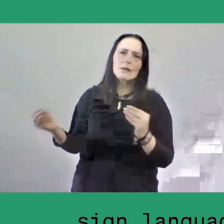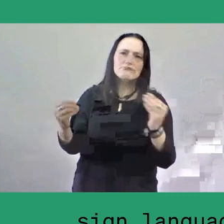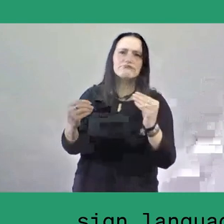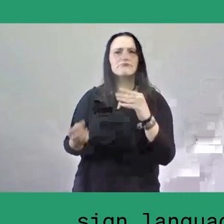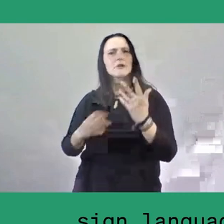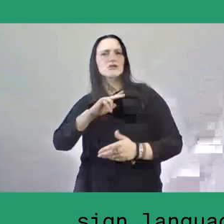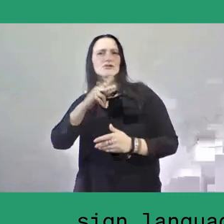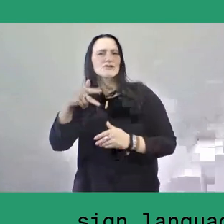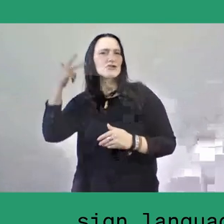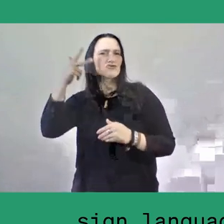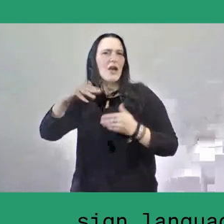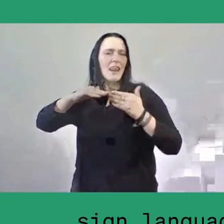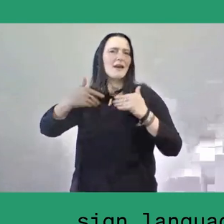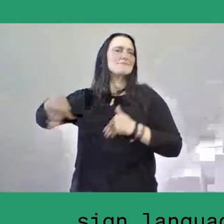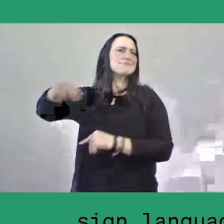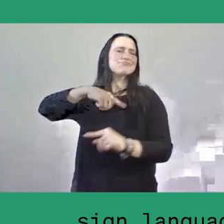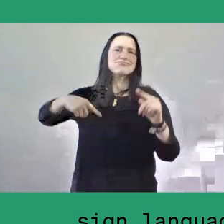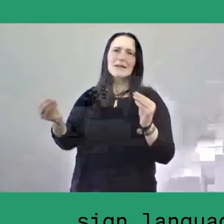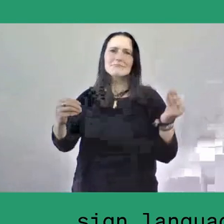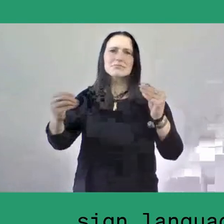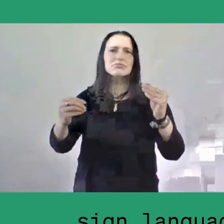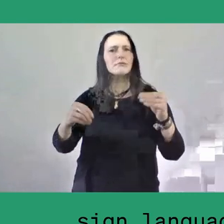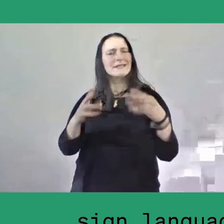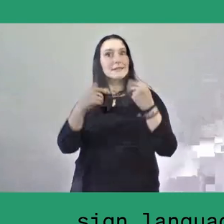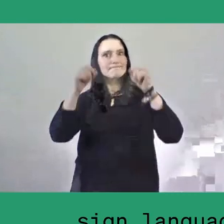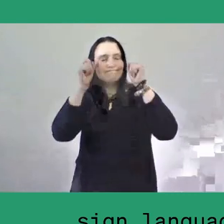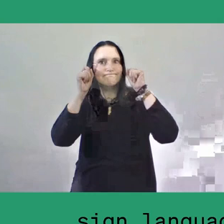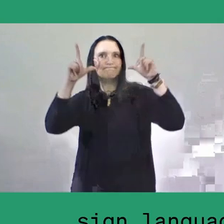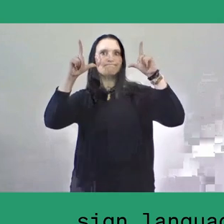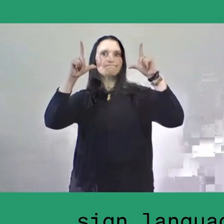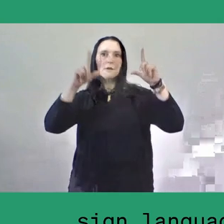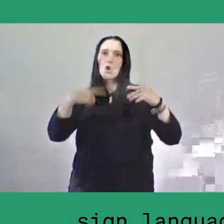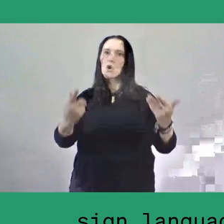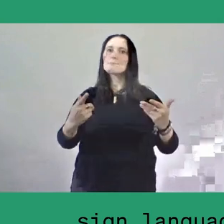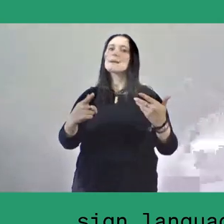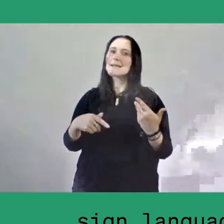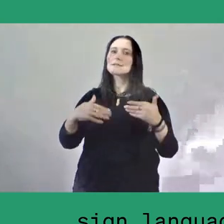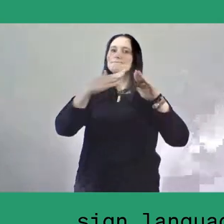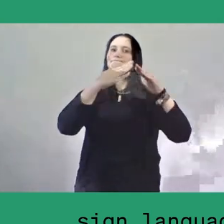and it means to raise awareness on the practice of sharing, the lumbung practice.